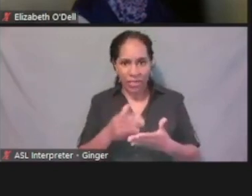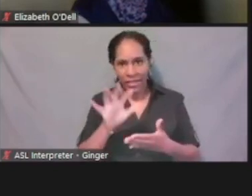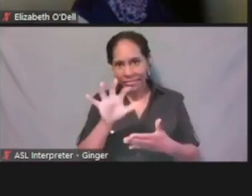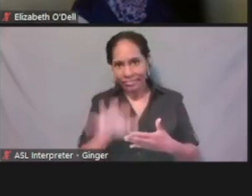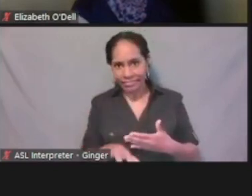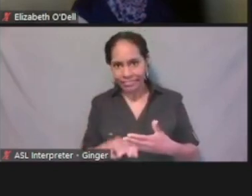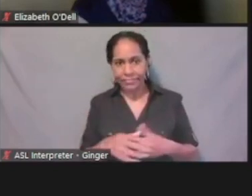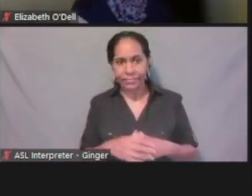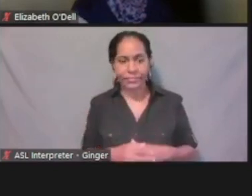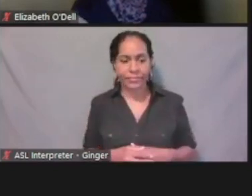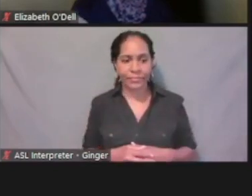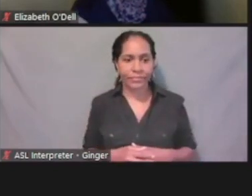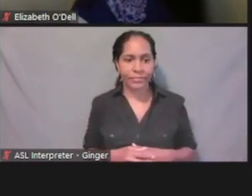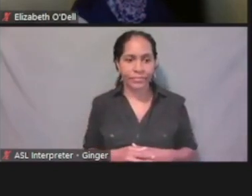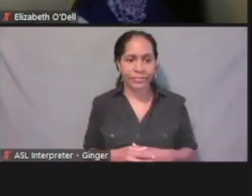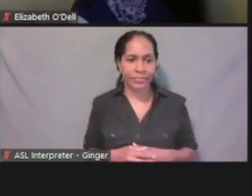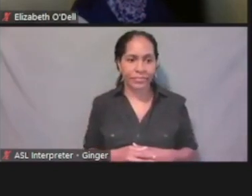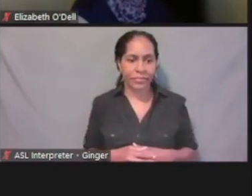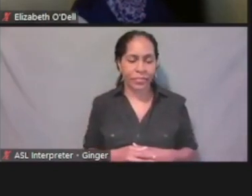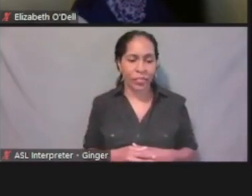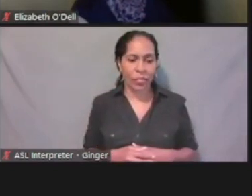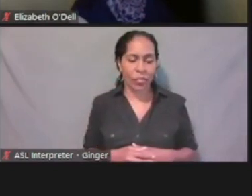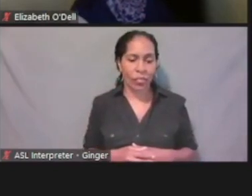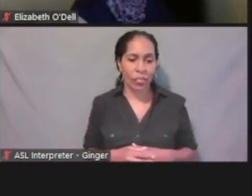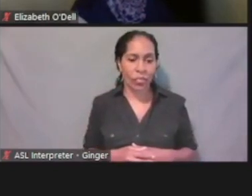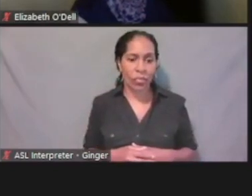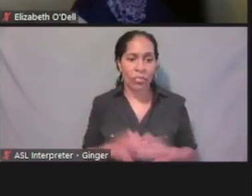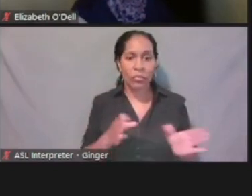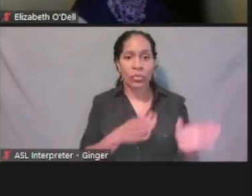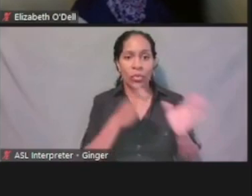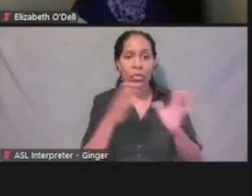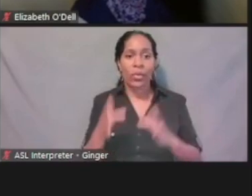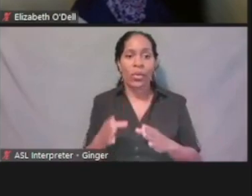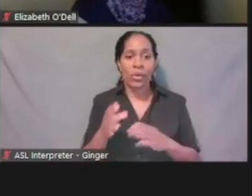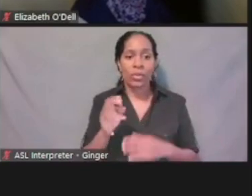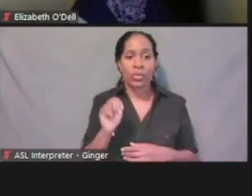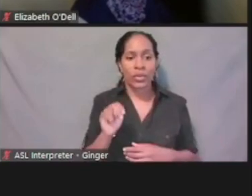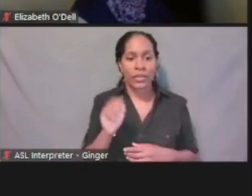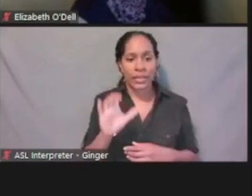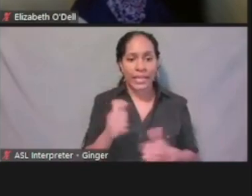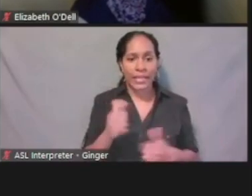but we'll go ahead and pass these by. There's a North Carolina residency declaration